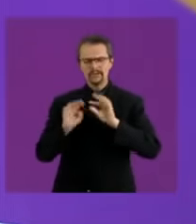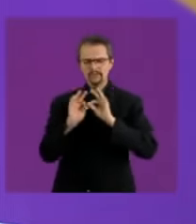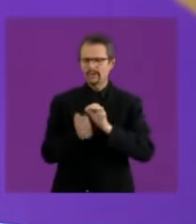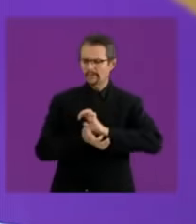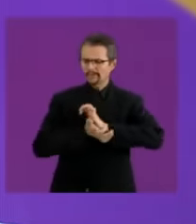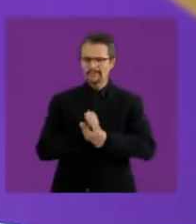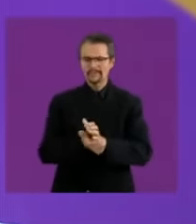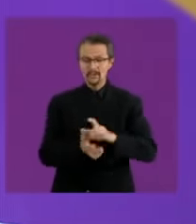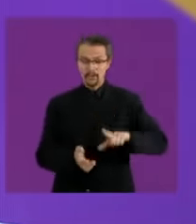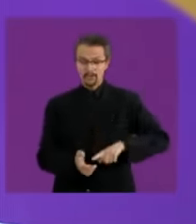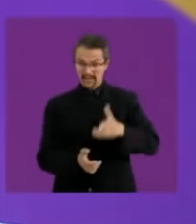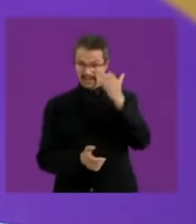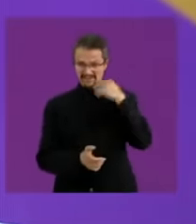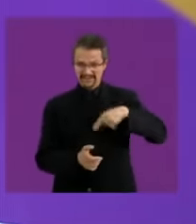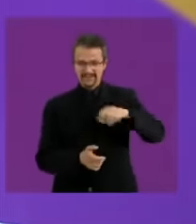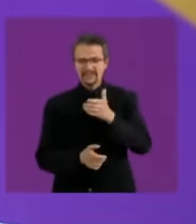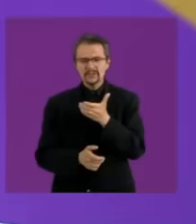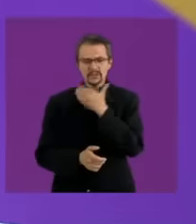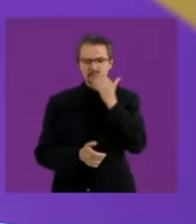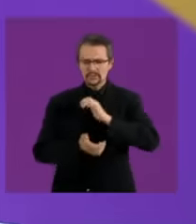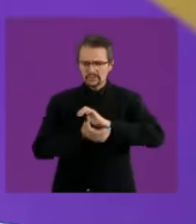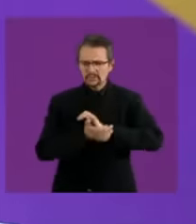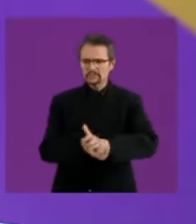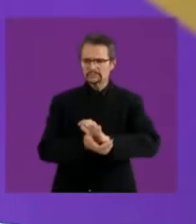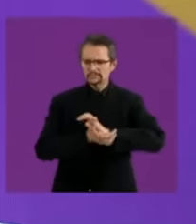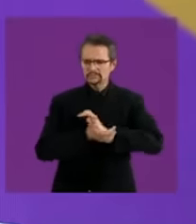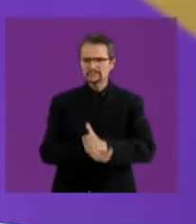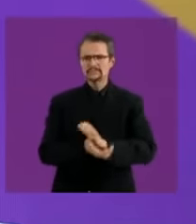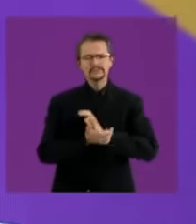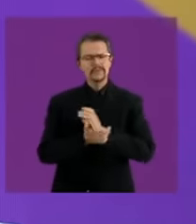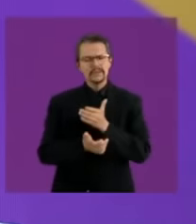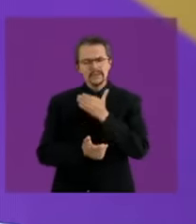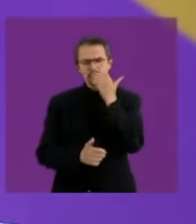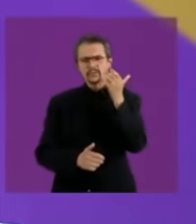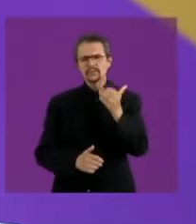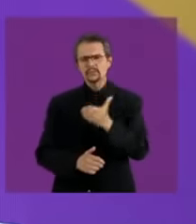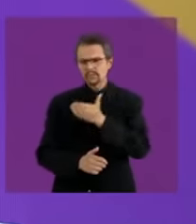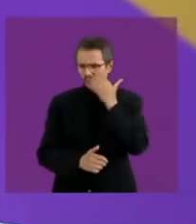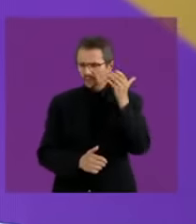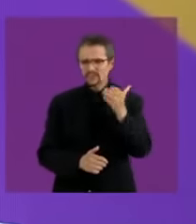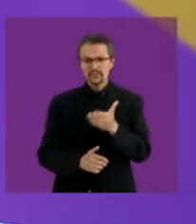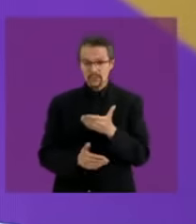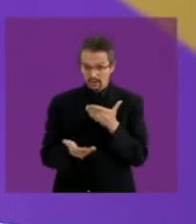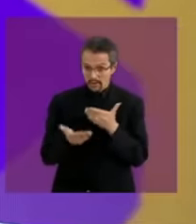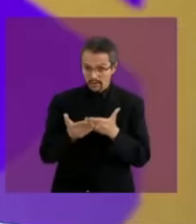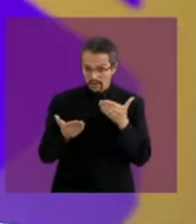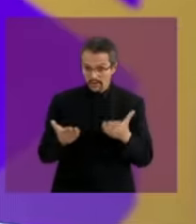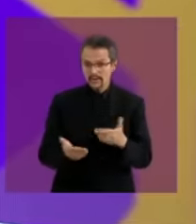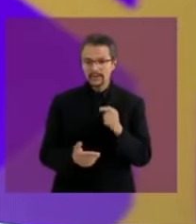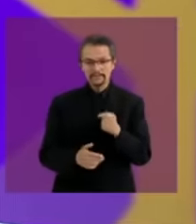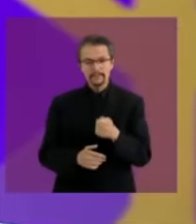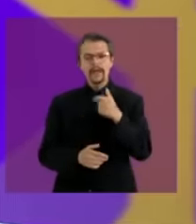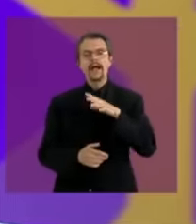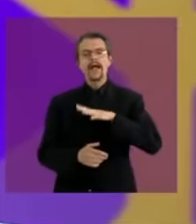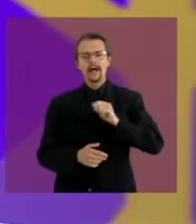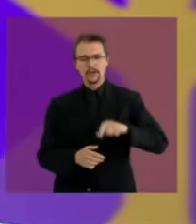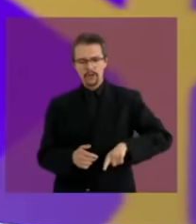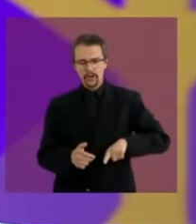to discriminating for the first time. There is a government that serves those who have the least. A